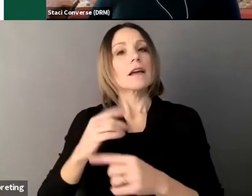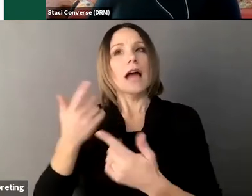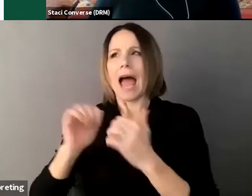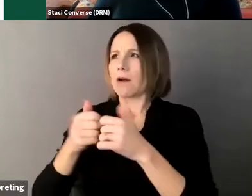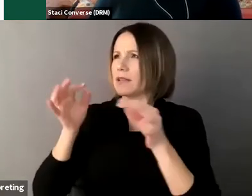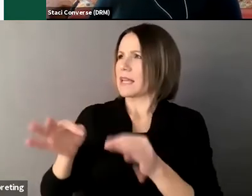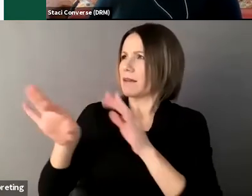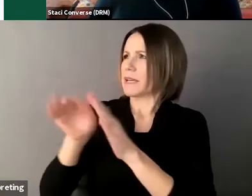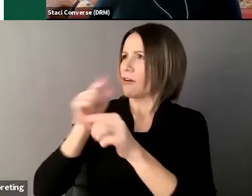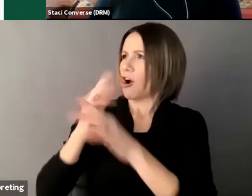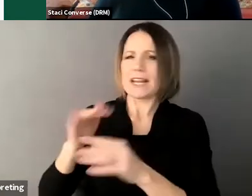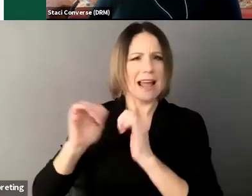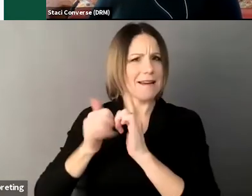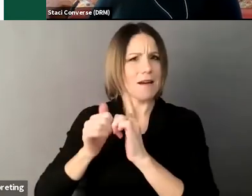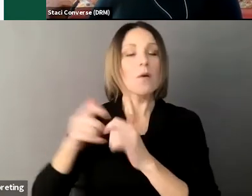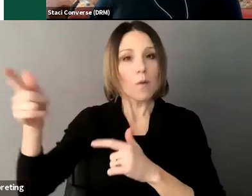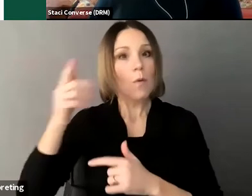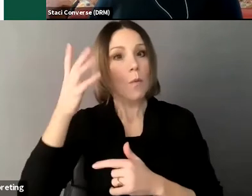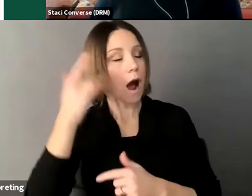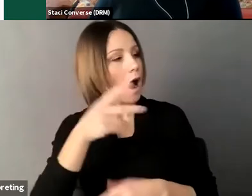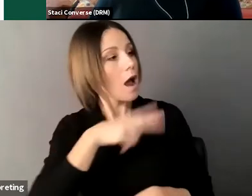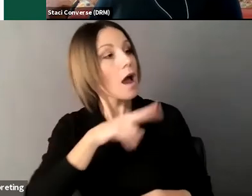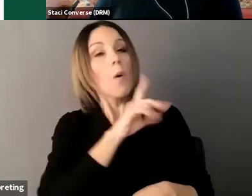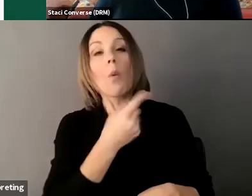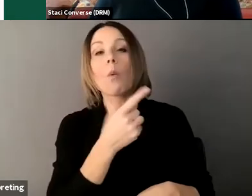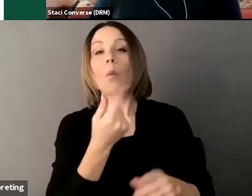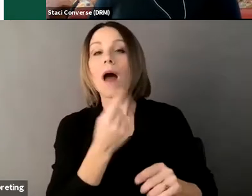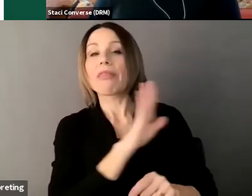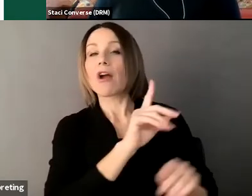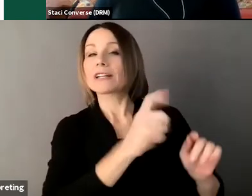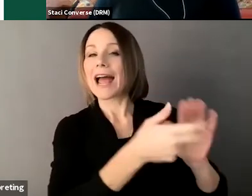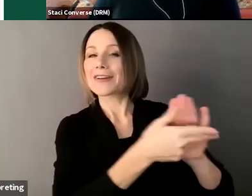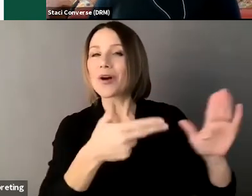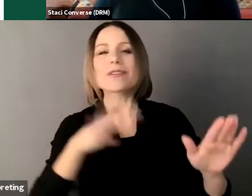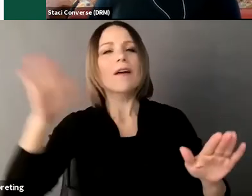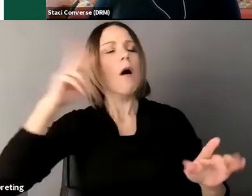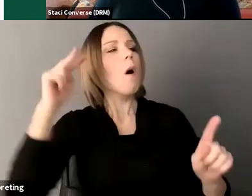perceived best interest of the individual in question and the alleged inability to